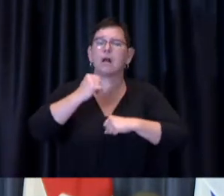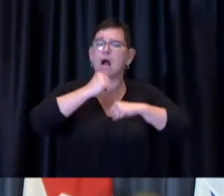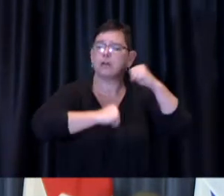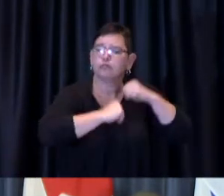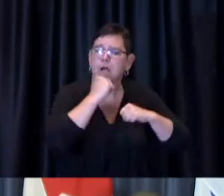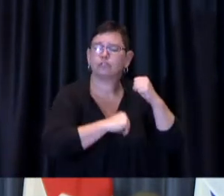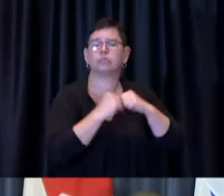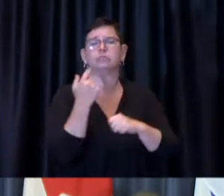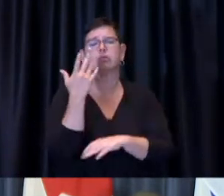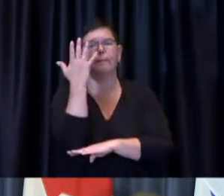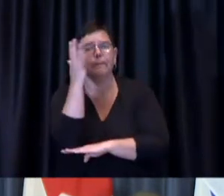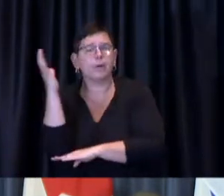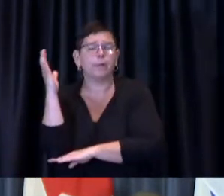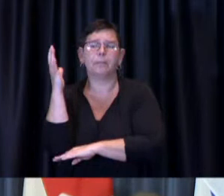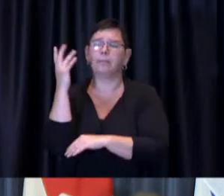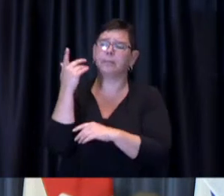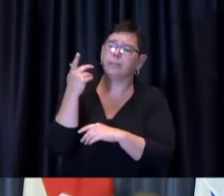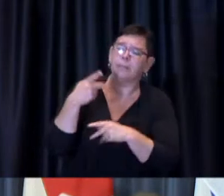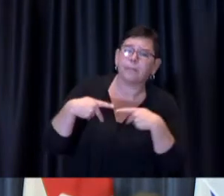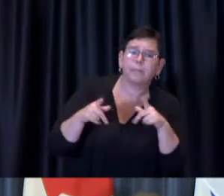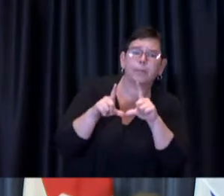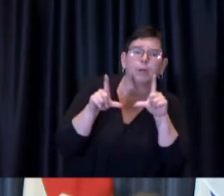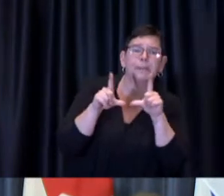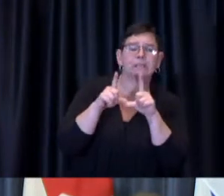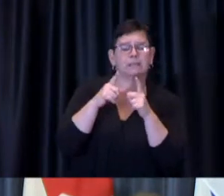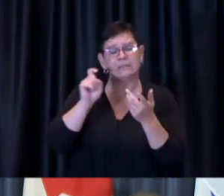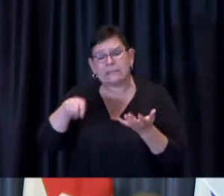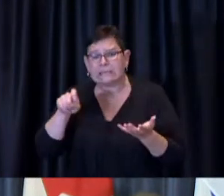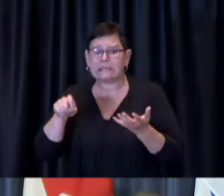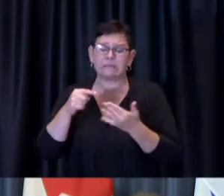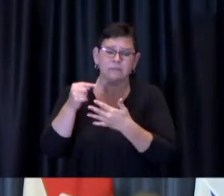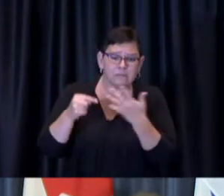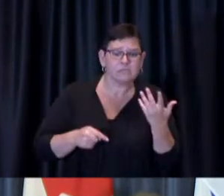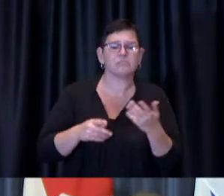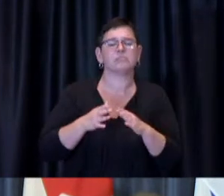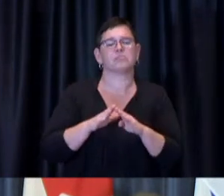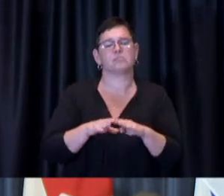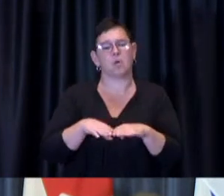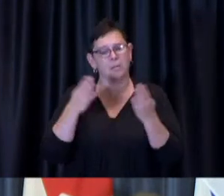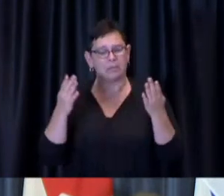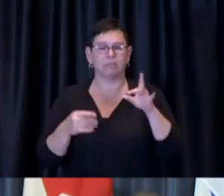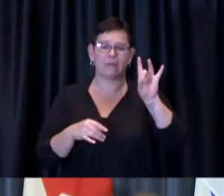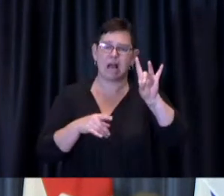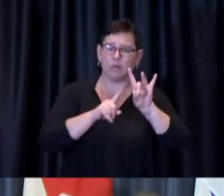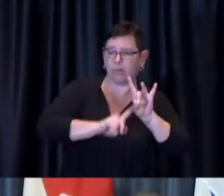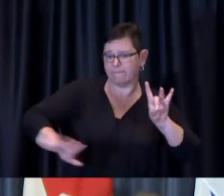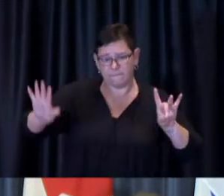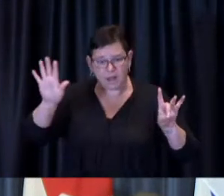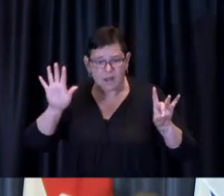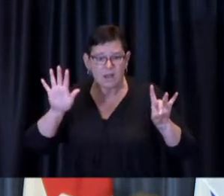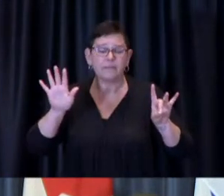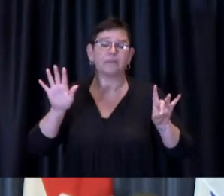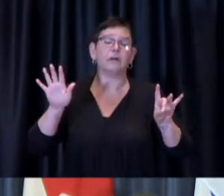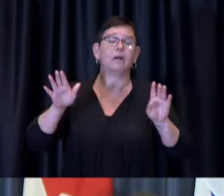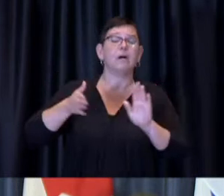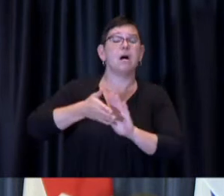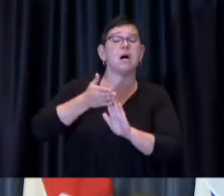buildings will be open for in-person services from 8 a.m. to 5 p.m., however hours of operation for counter services will vary.